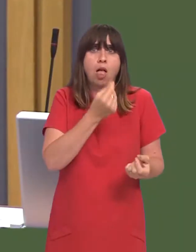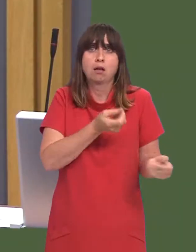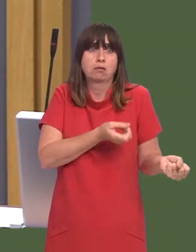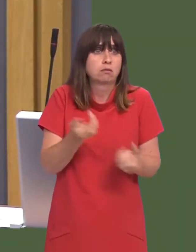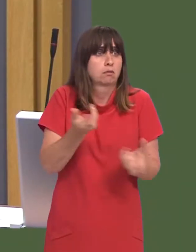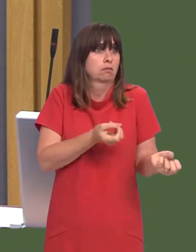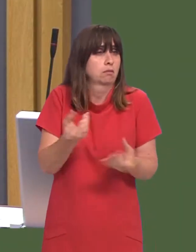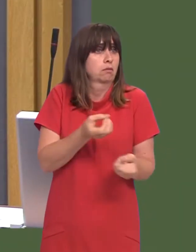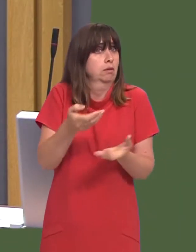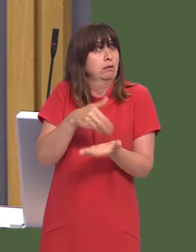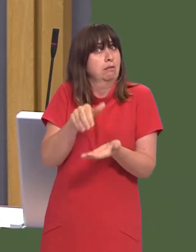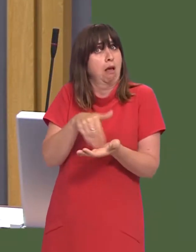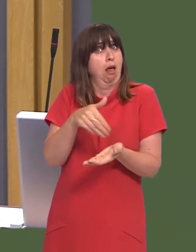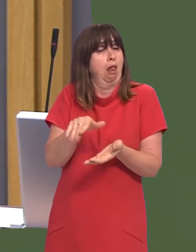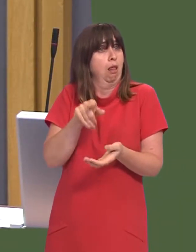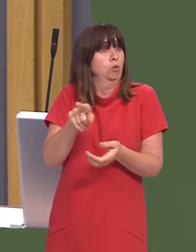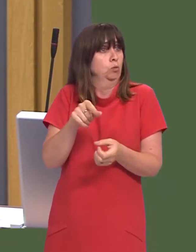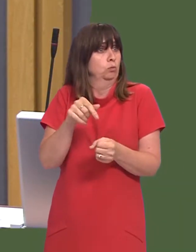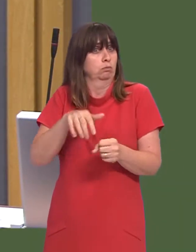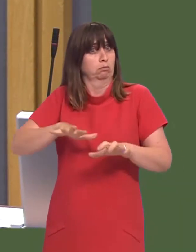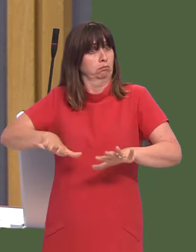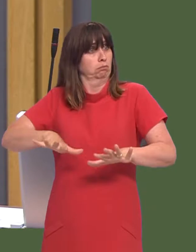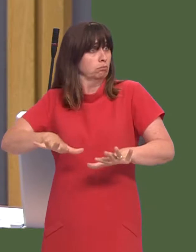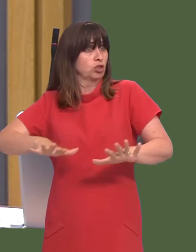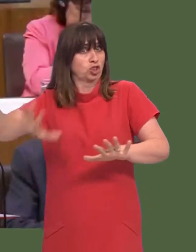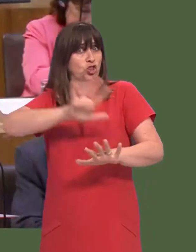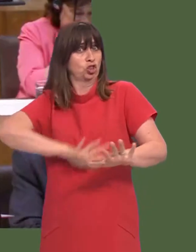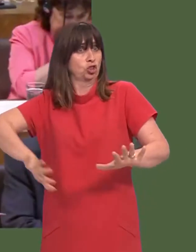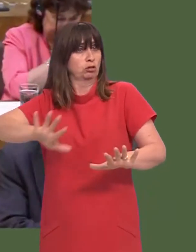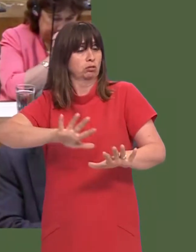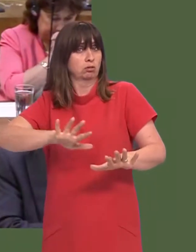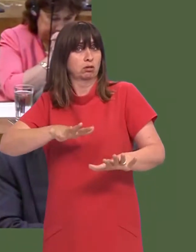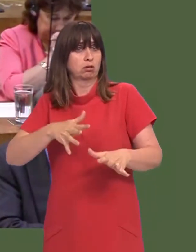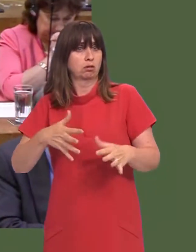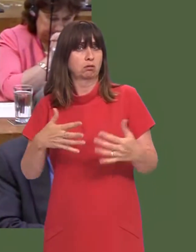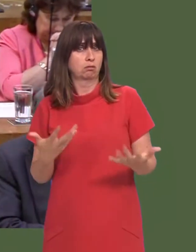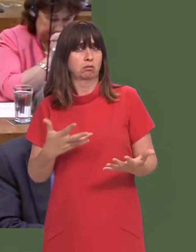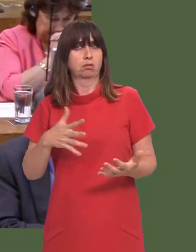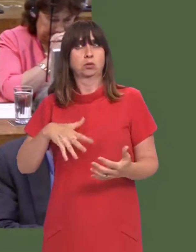But we must, of course, emphasise the fact that this wonít make up for seeing the loss